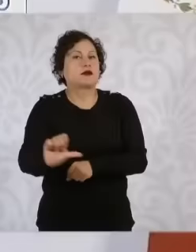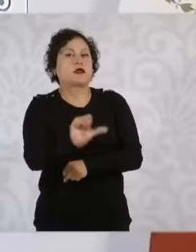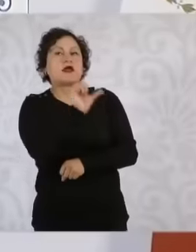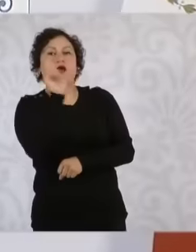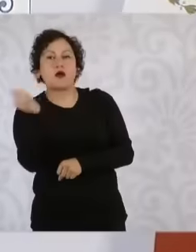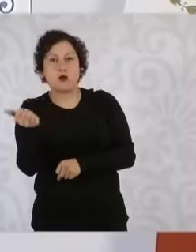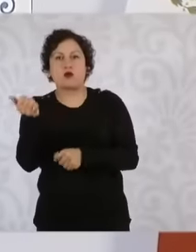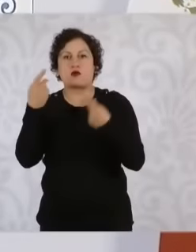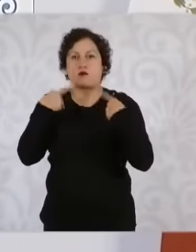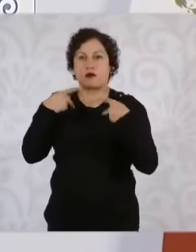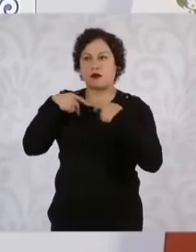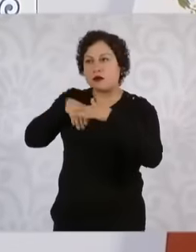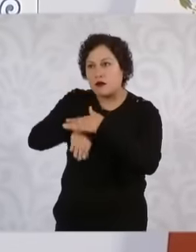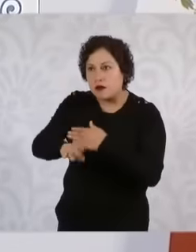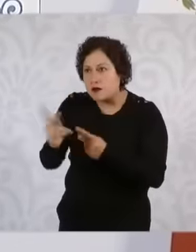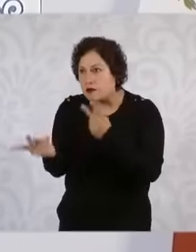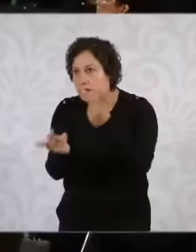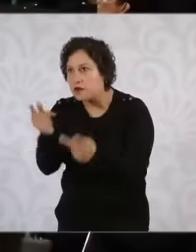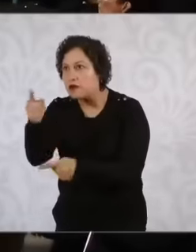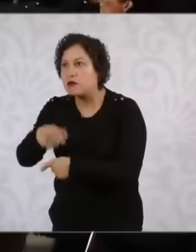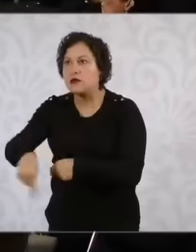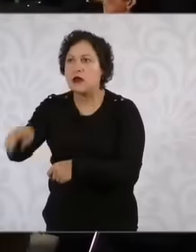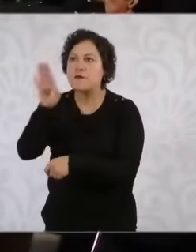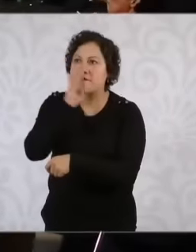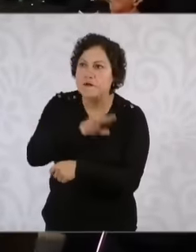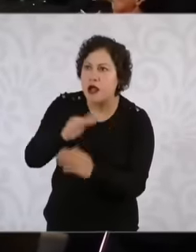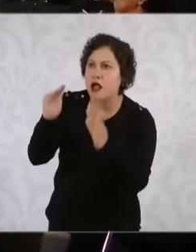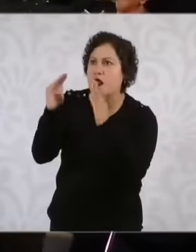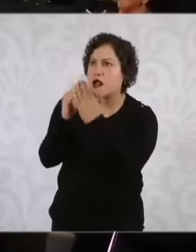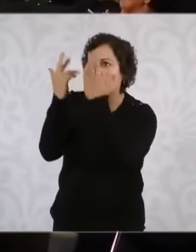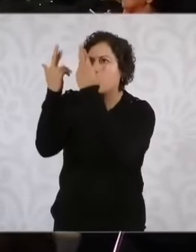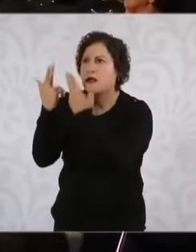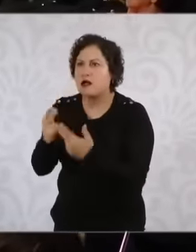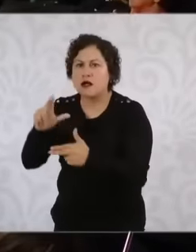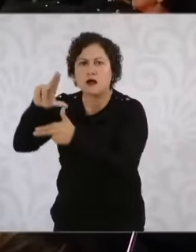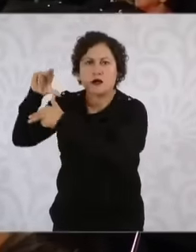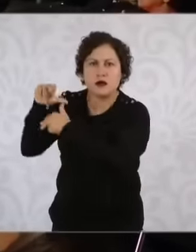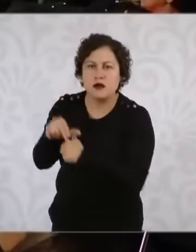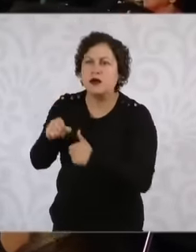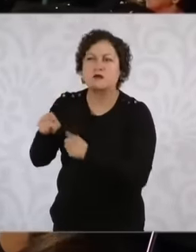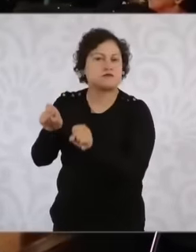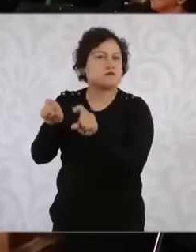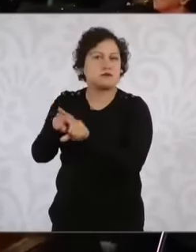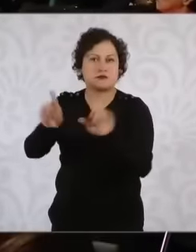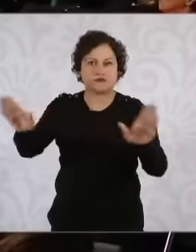of the Delac and finally if you allow me just a comment about the unfortunate